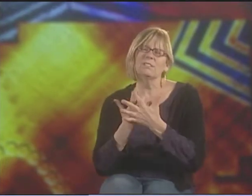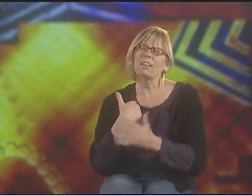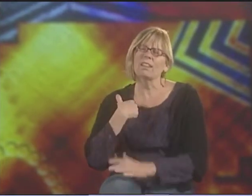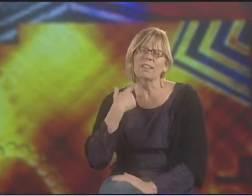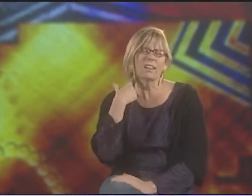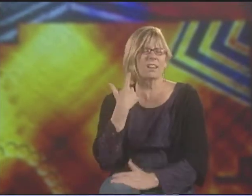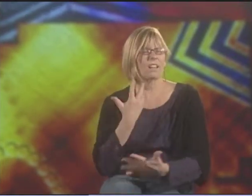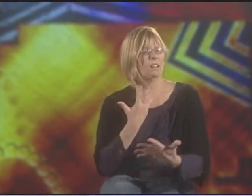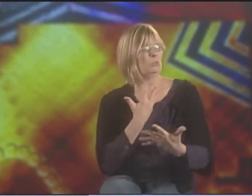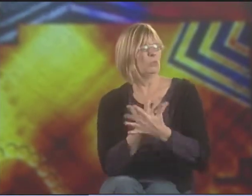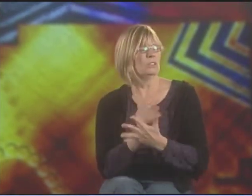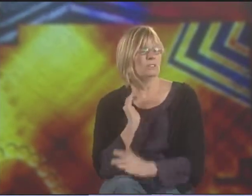AND IT'S LIKE A PRISON.